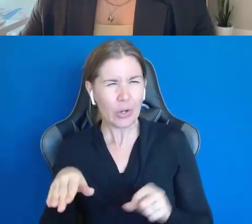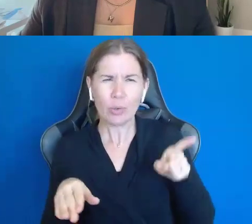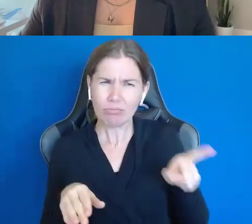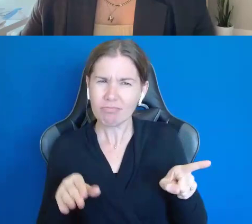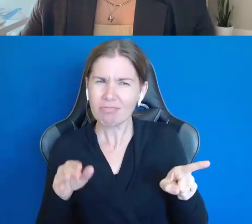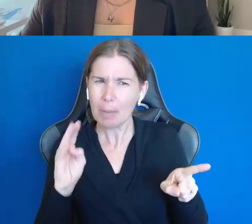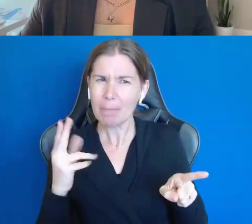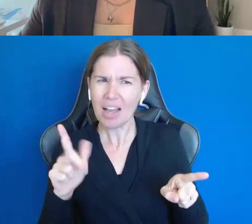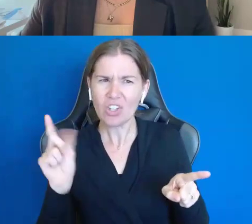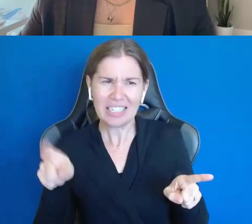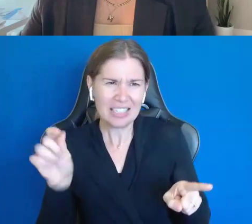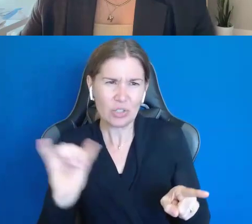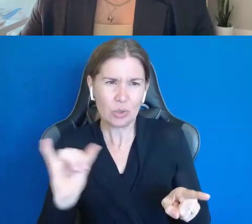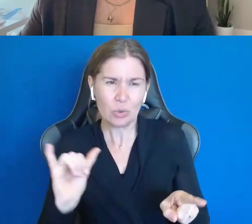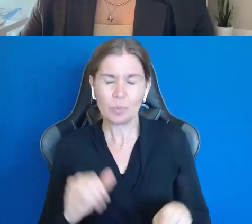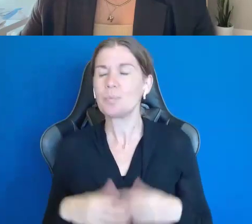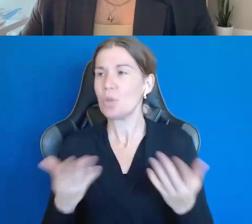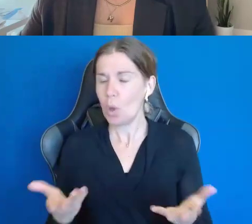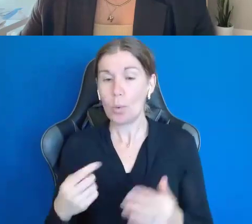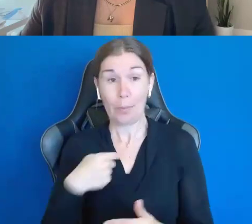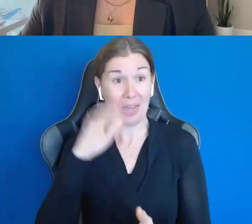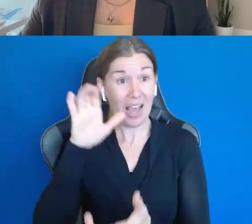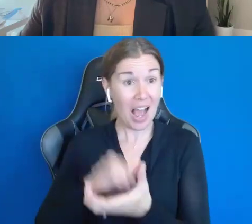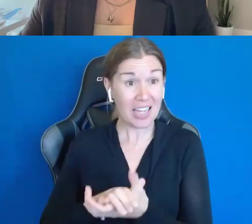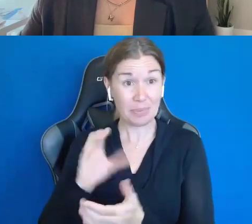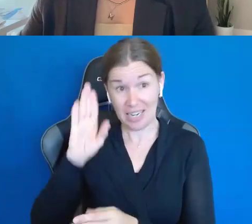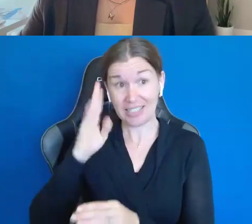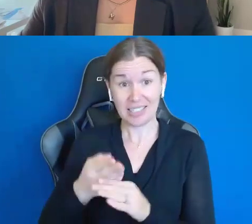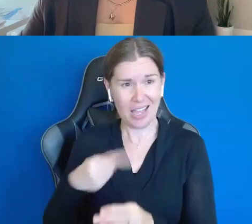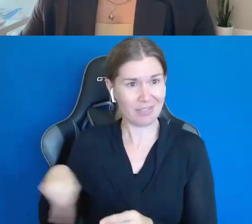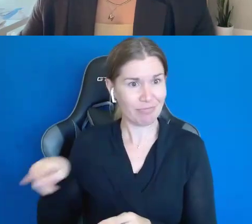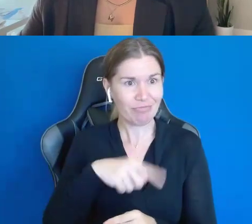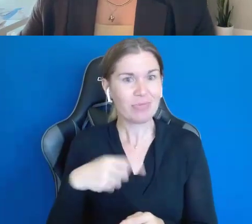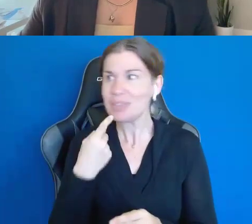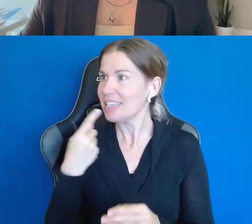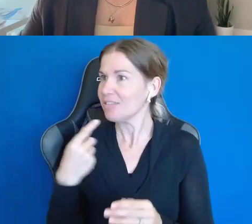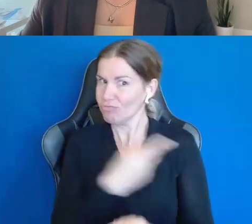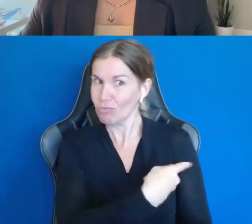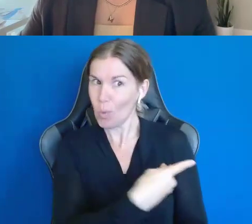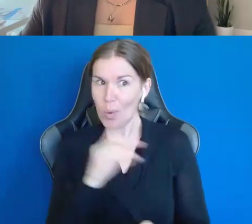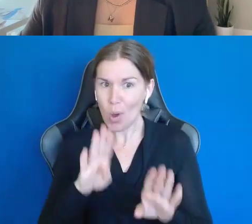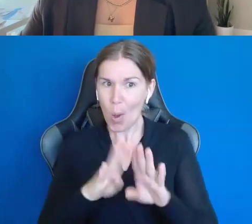and we told my husband and my other son, "Hey, we've got a good idea. We're going to open a business."